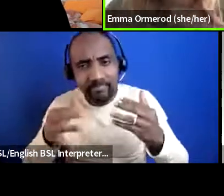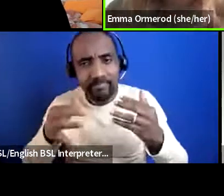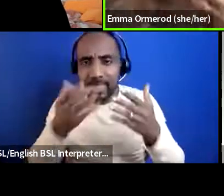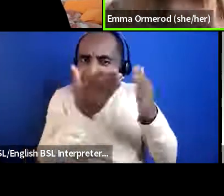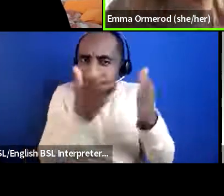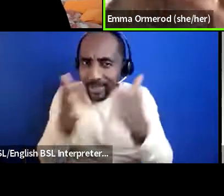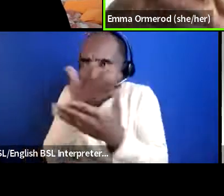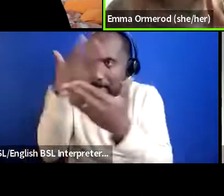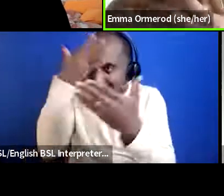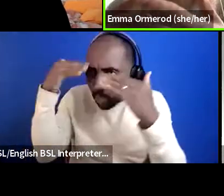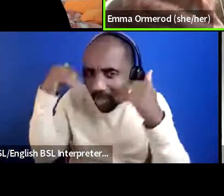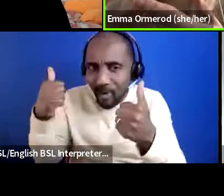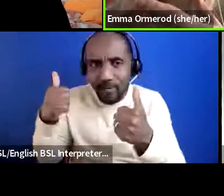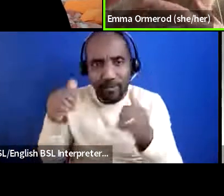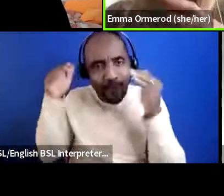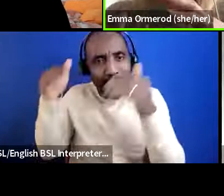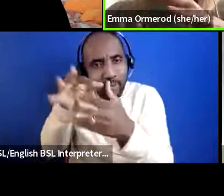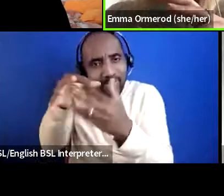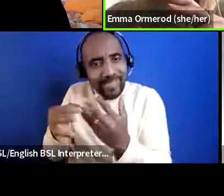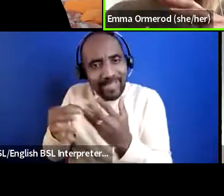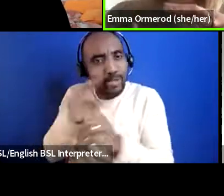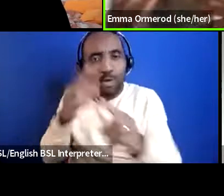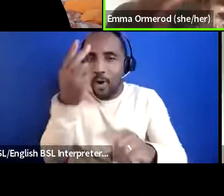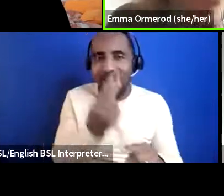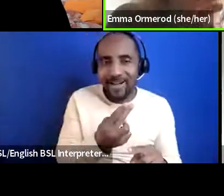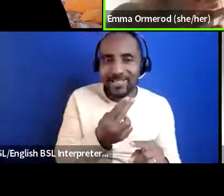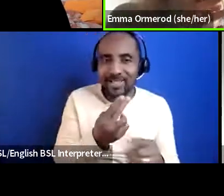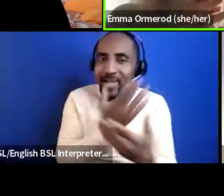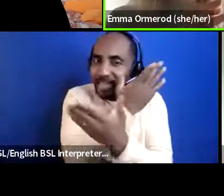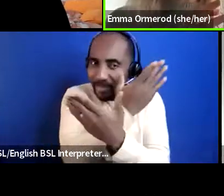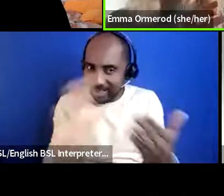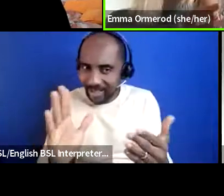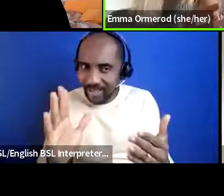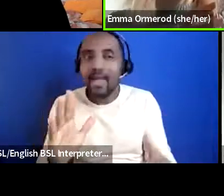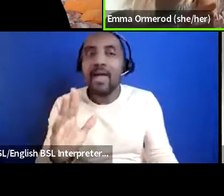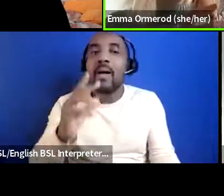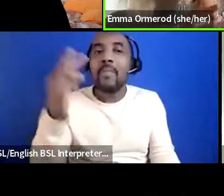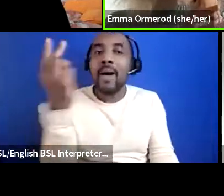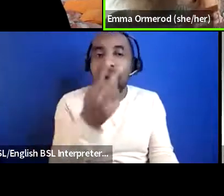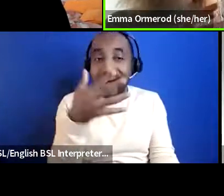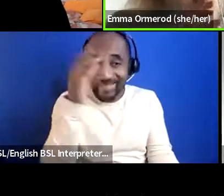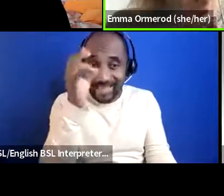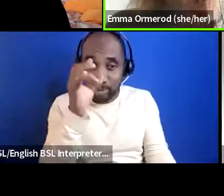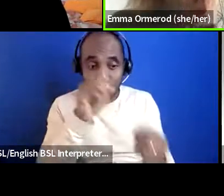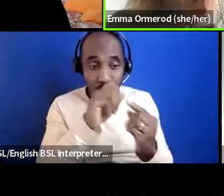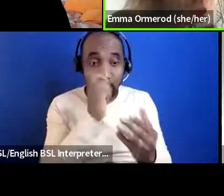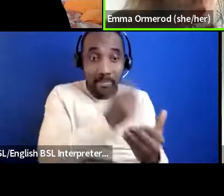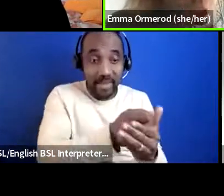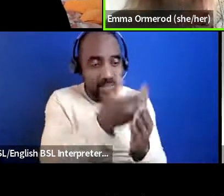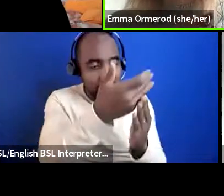focusing on those things um with the arts council bid that we're currently preparing thinking and a